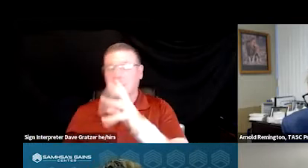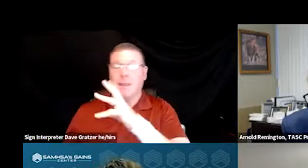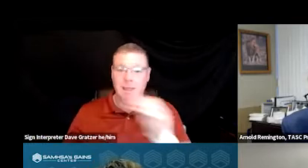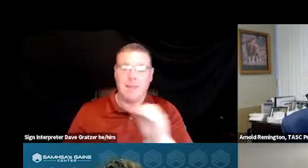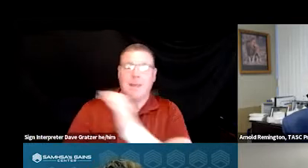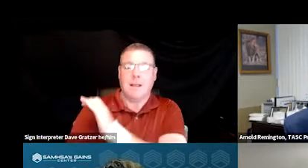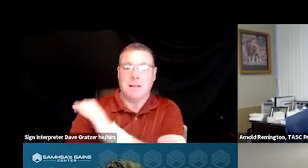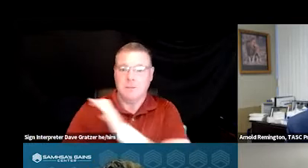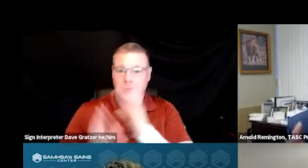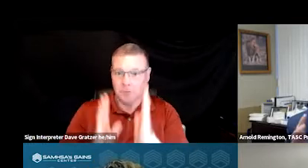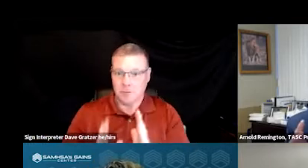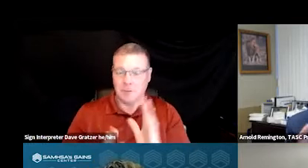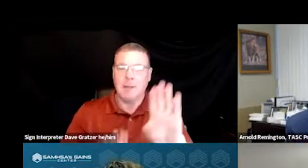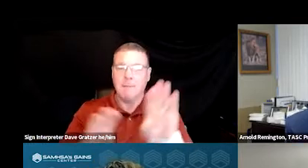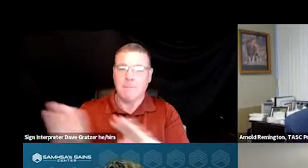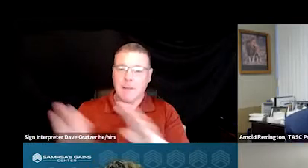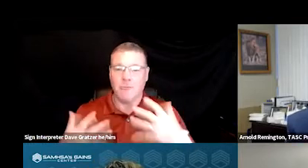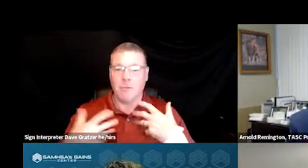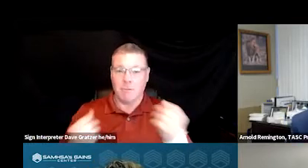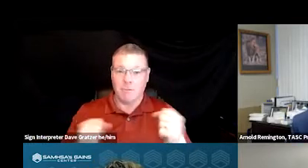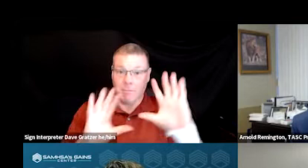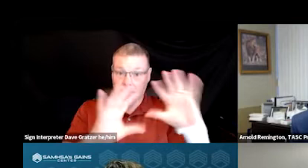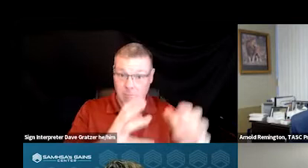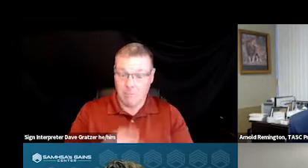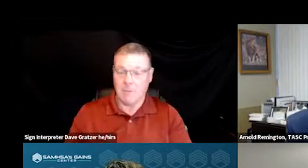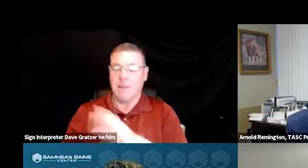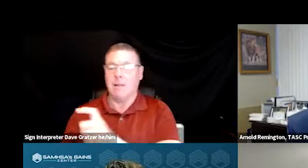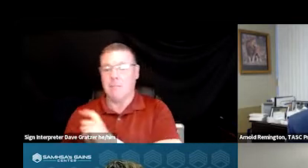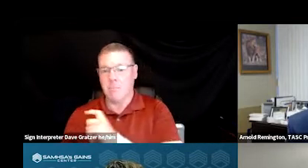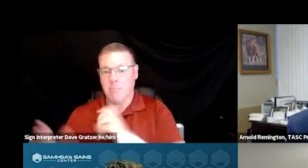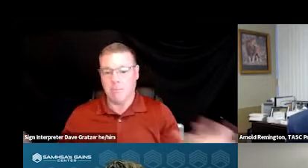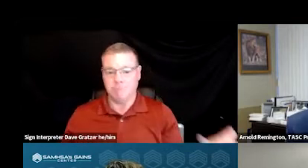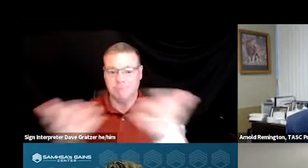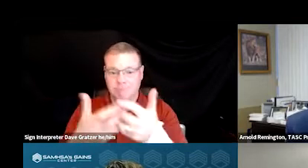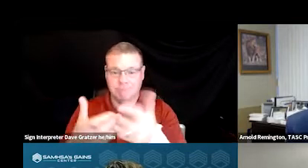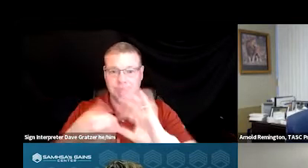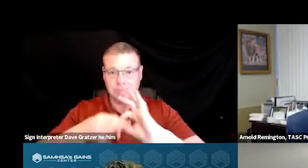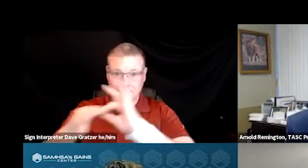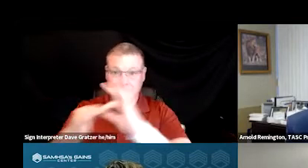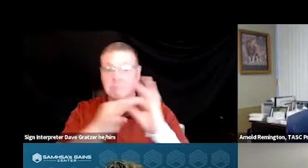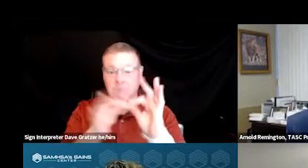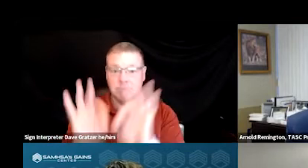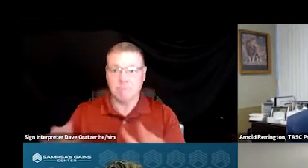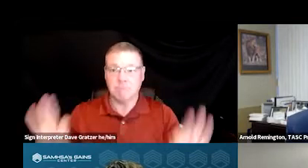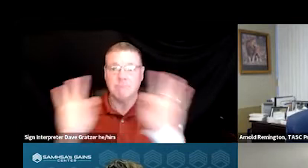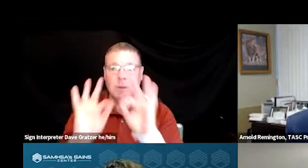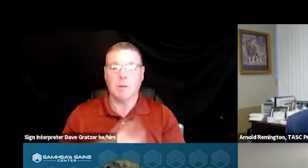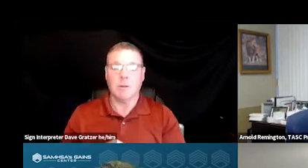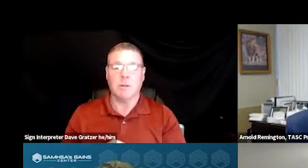so that behavioral health law enforcement relationship is critical with all the models.